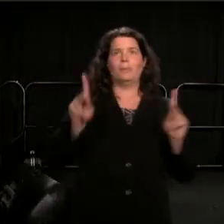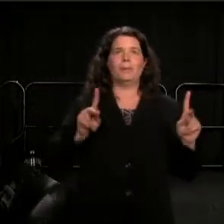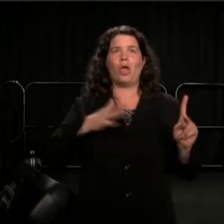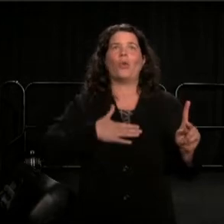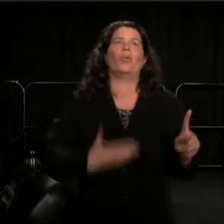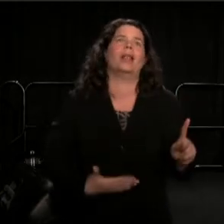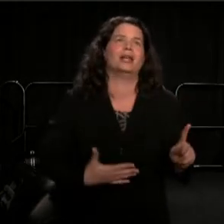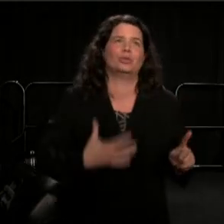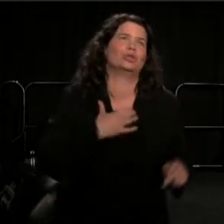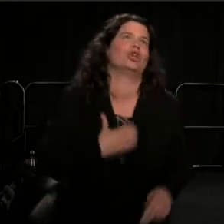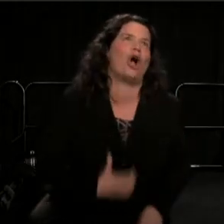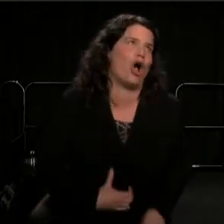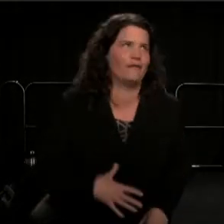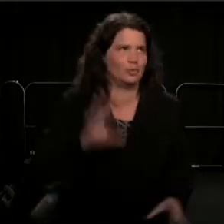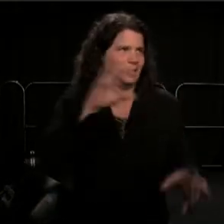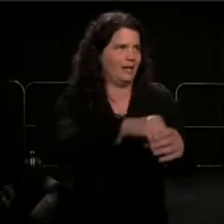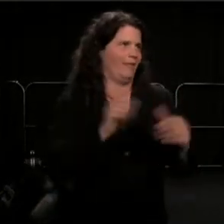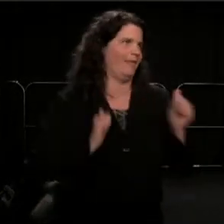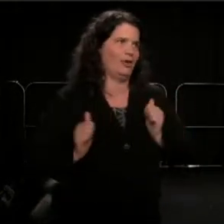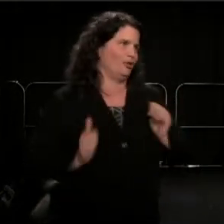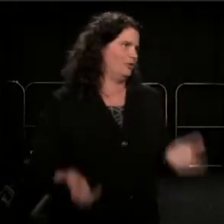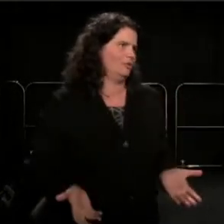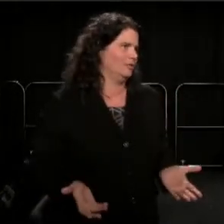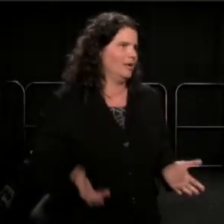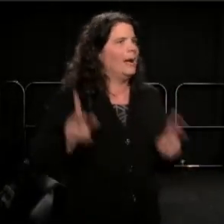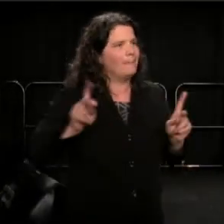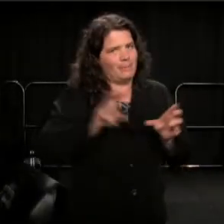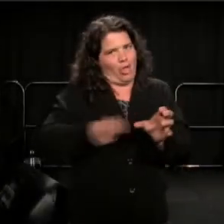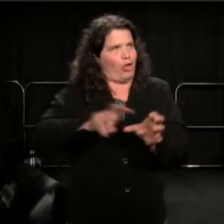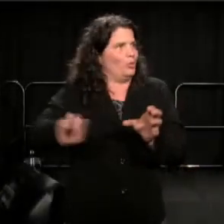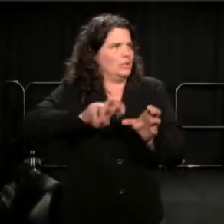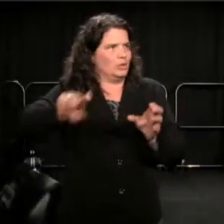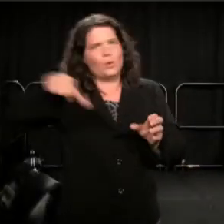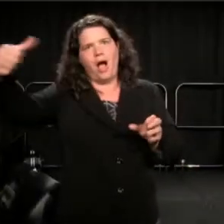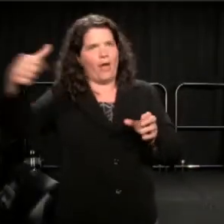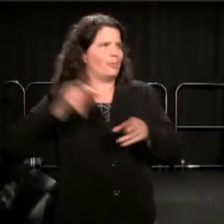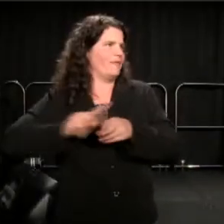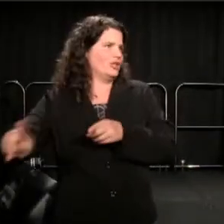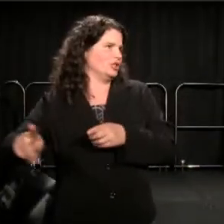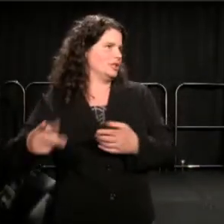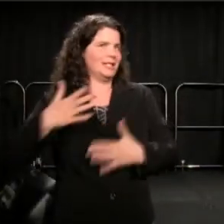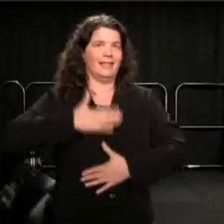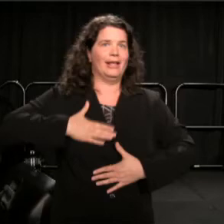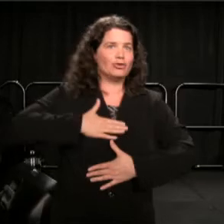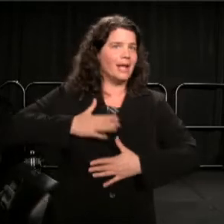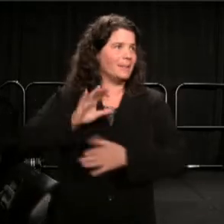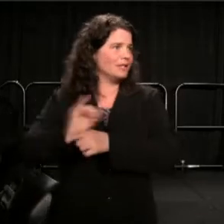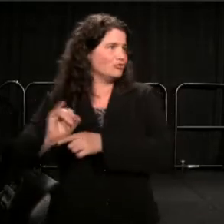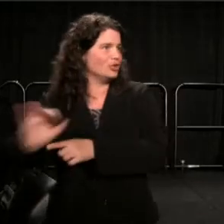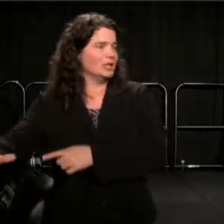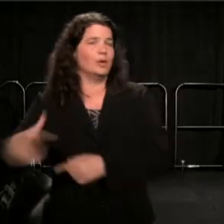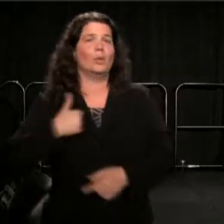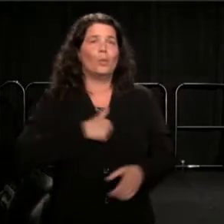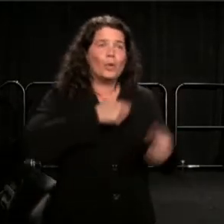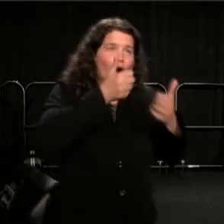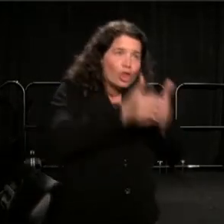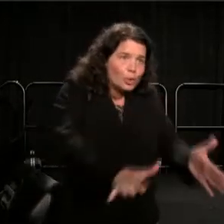We lose them to other professions, in the entertainment industry. We lose talent.